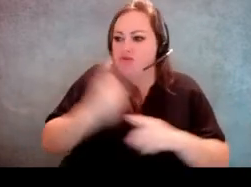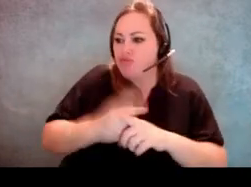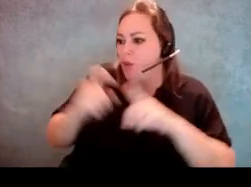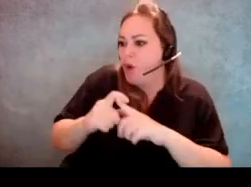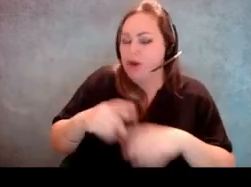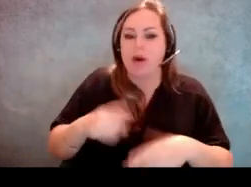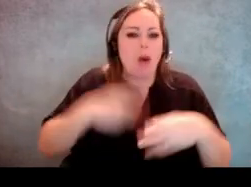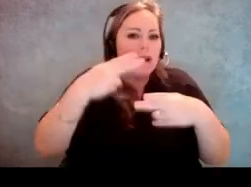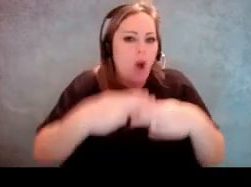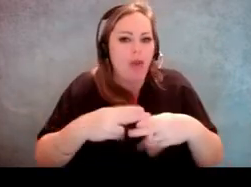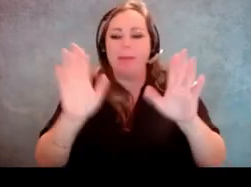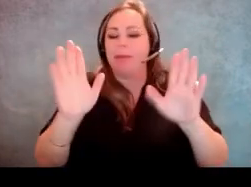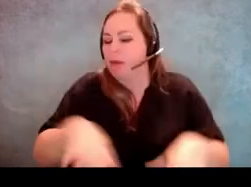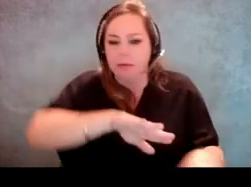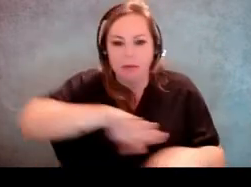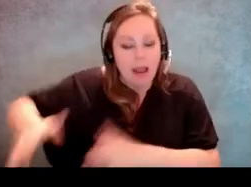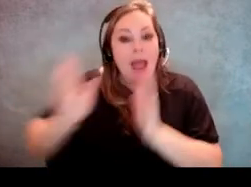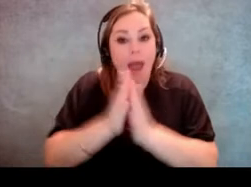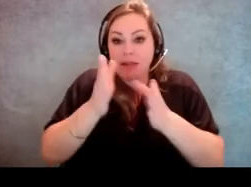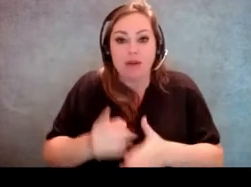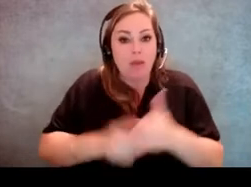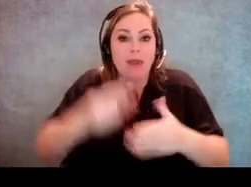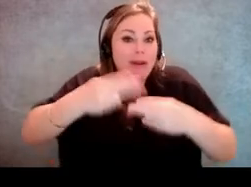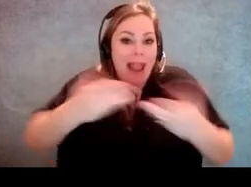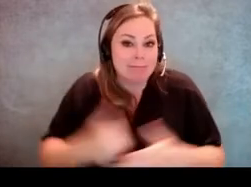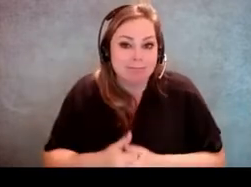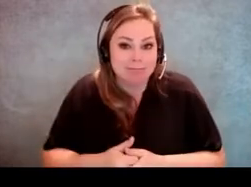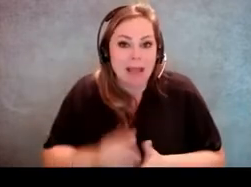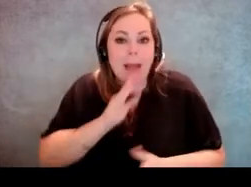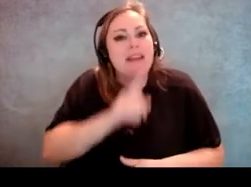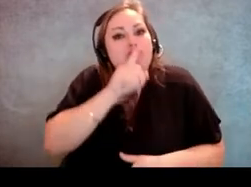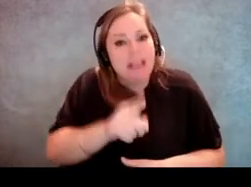Just ask somebody what their name is, be real to them.